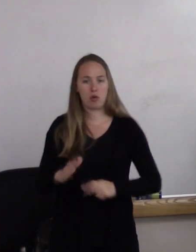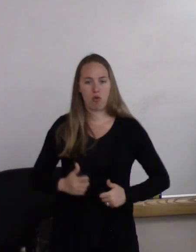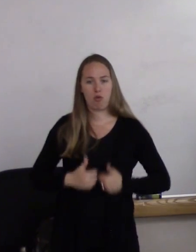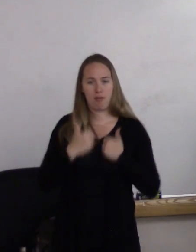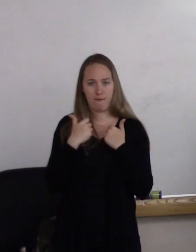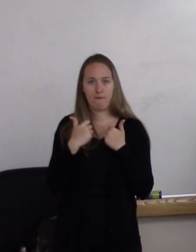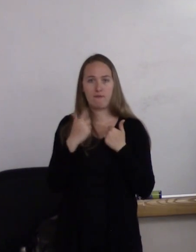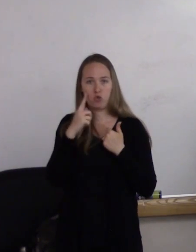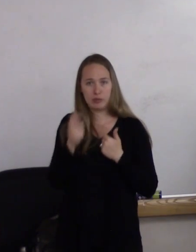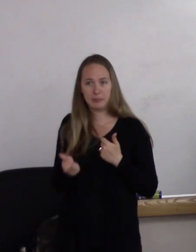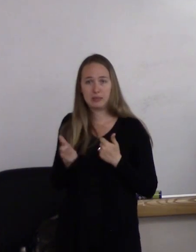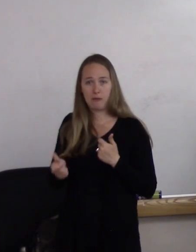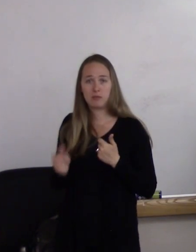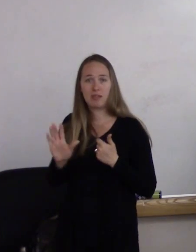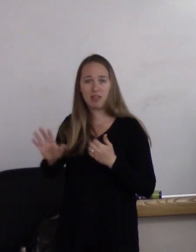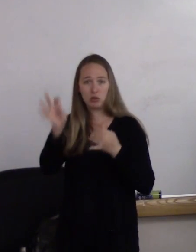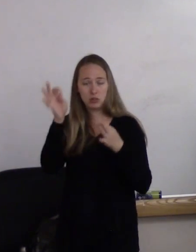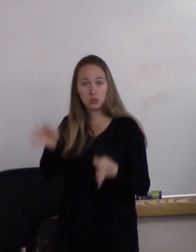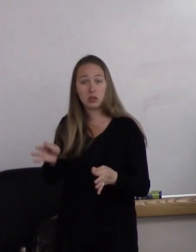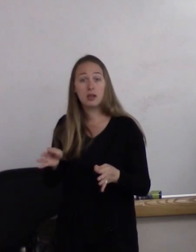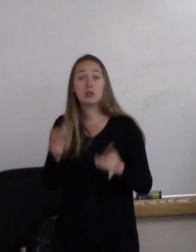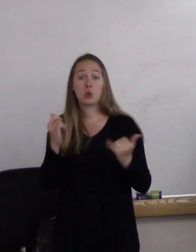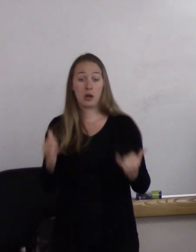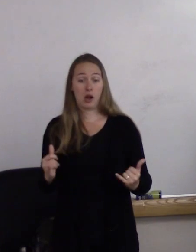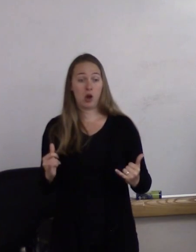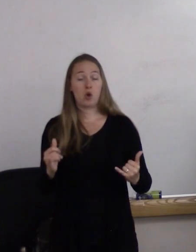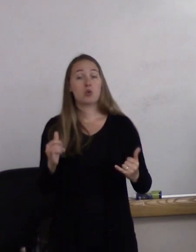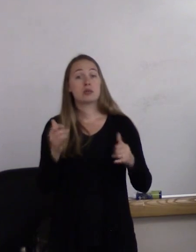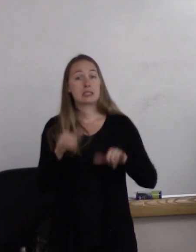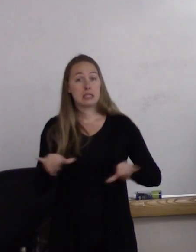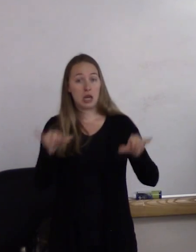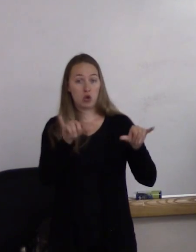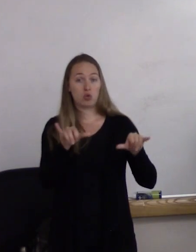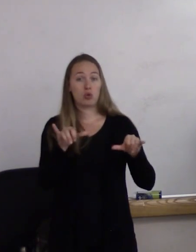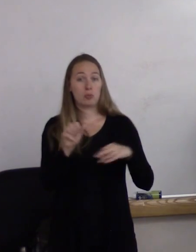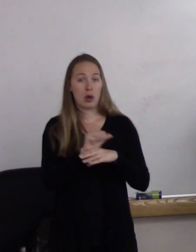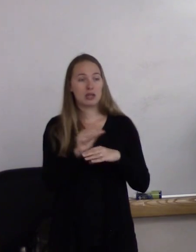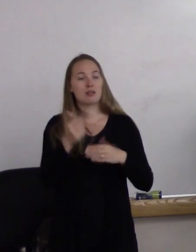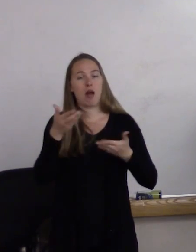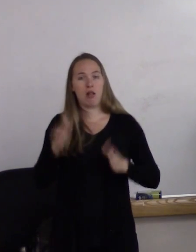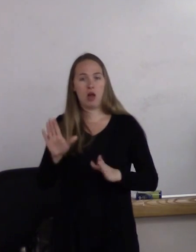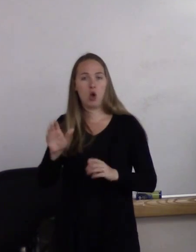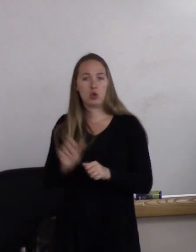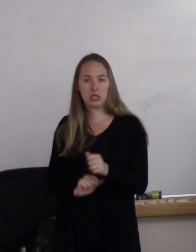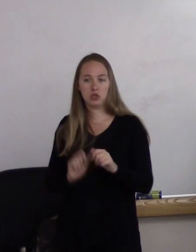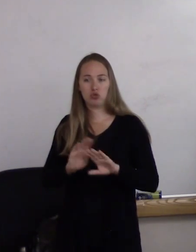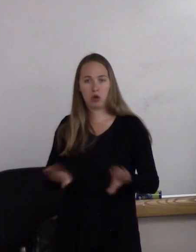So the standard of practice is to allow that child to develop. In some countries in the world,